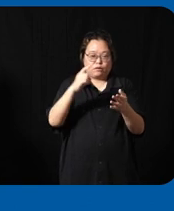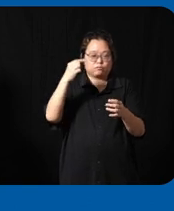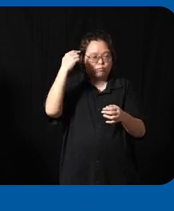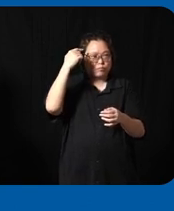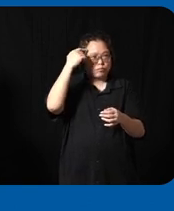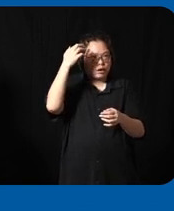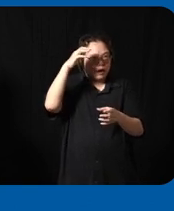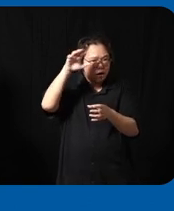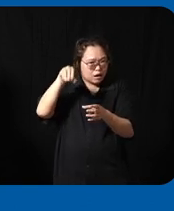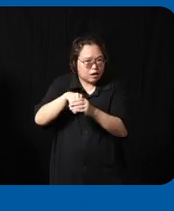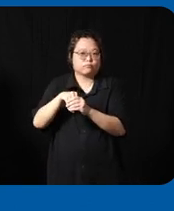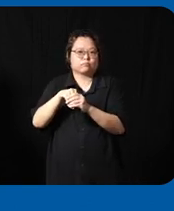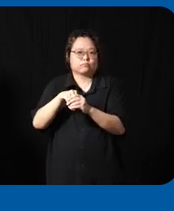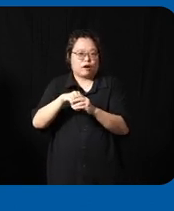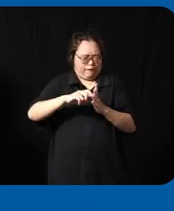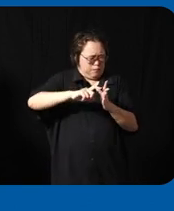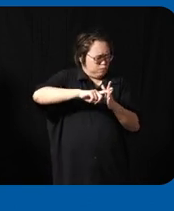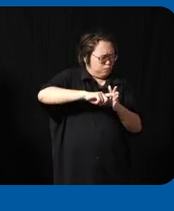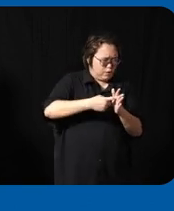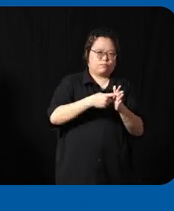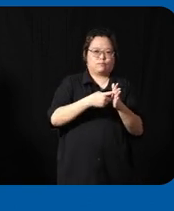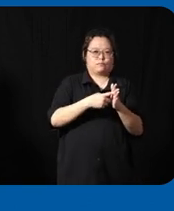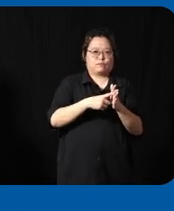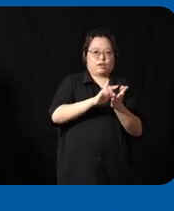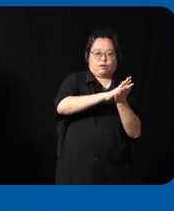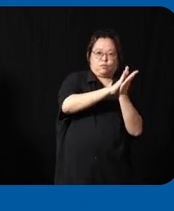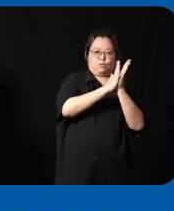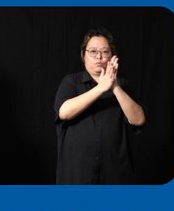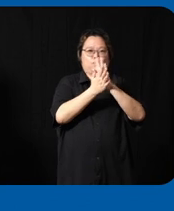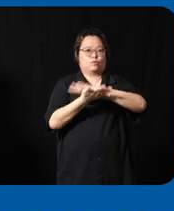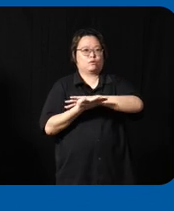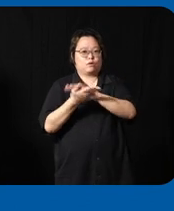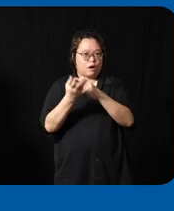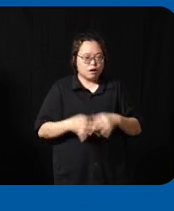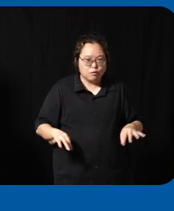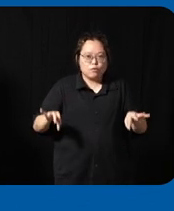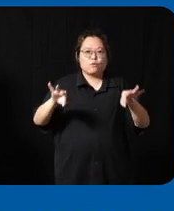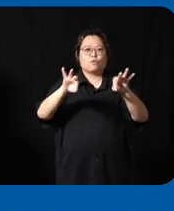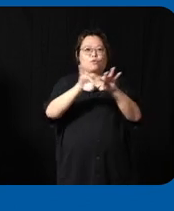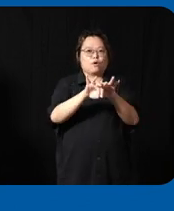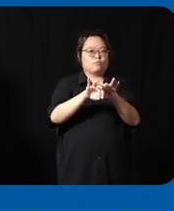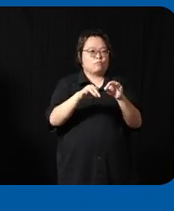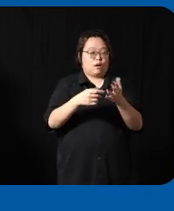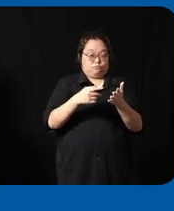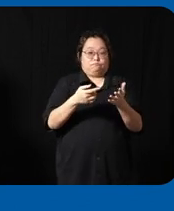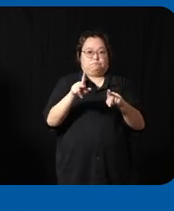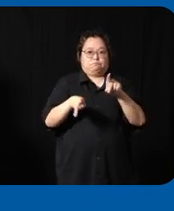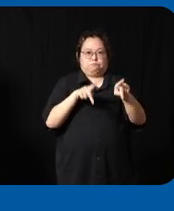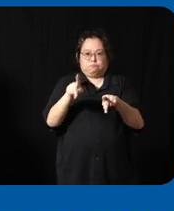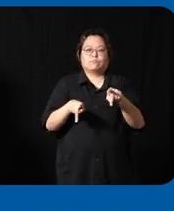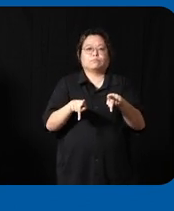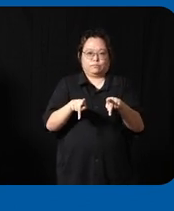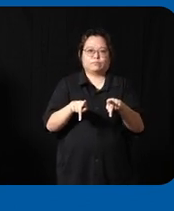the very design of course becomes very important and essential for some uh but it's uh useful for